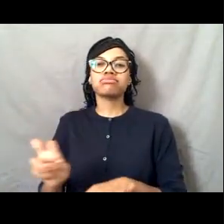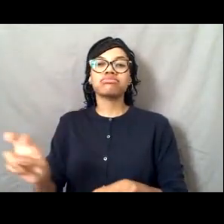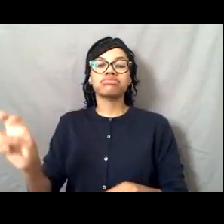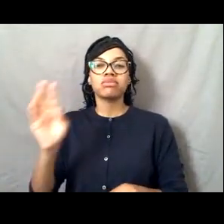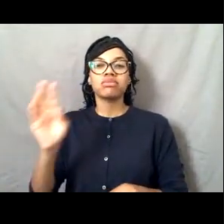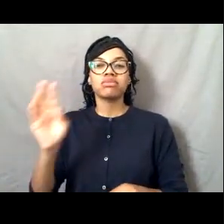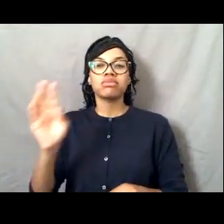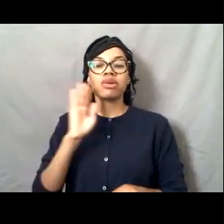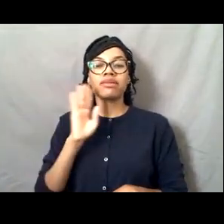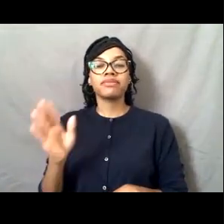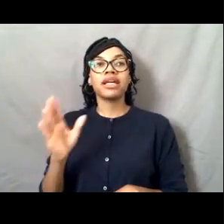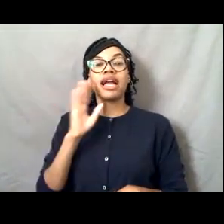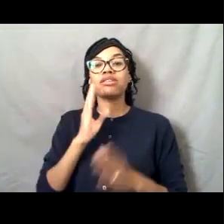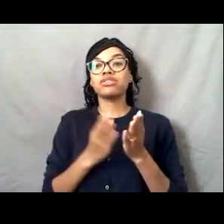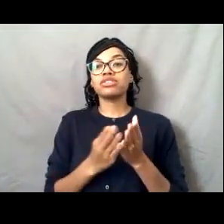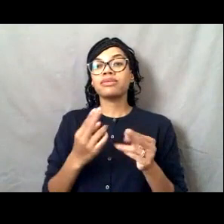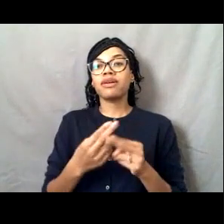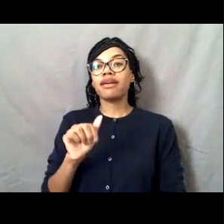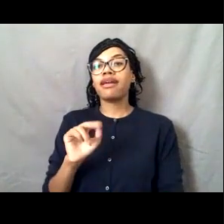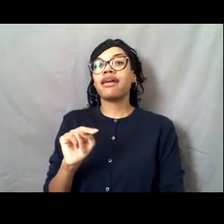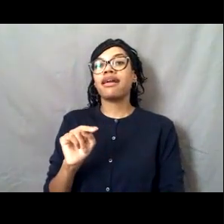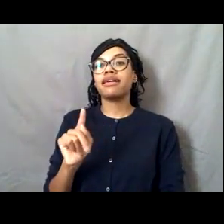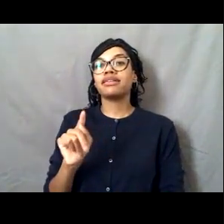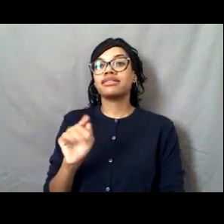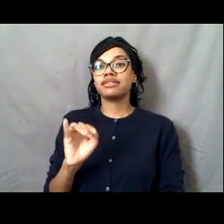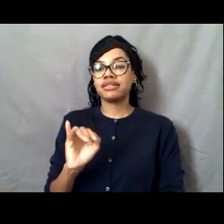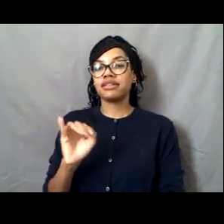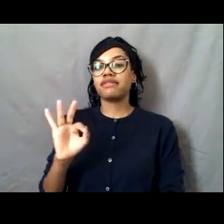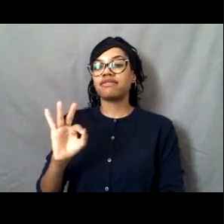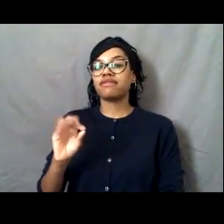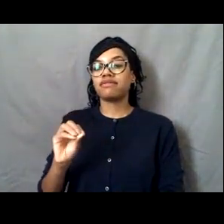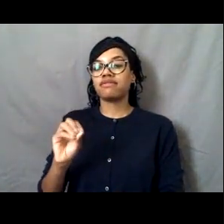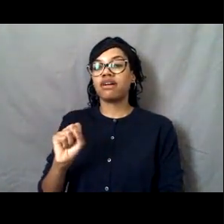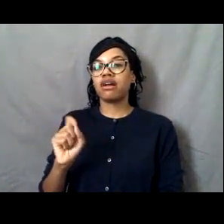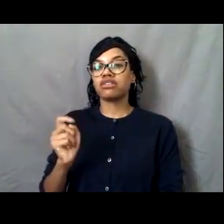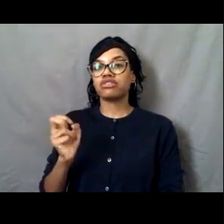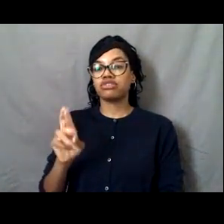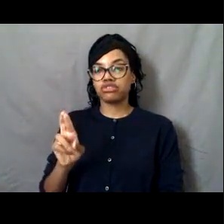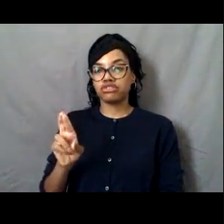And I know some of our survey ships have been deployed down there after hurricanes